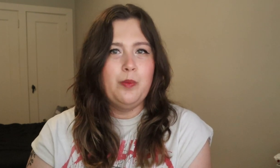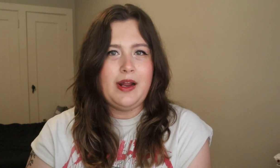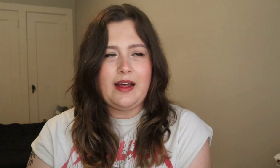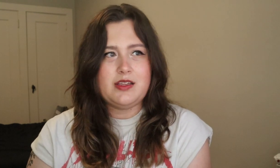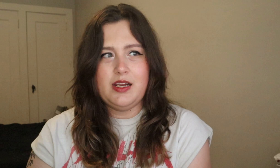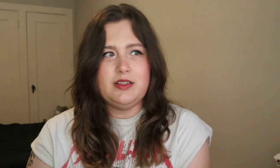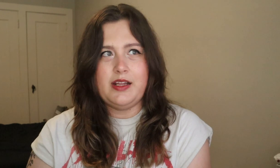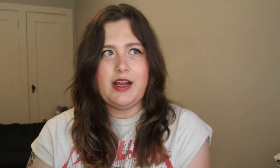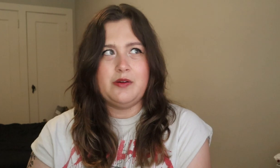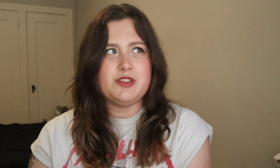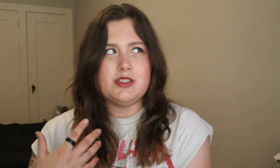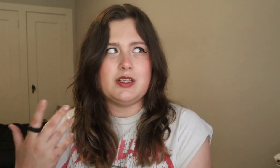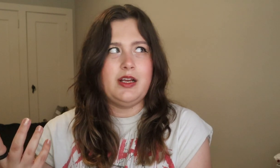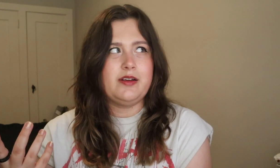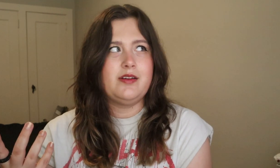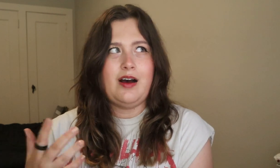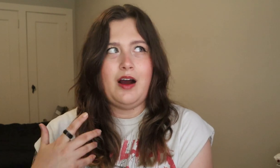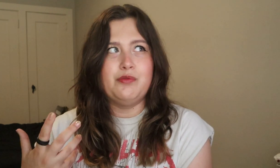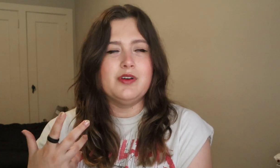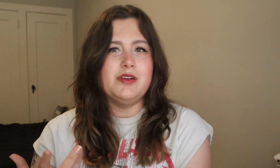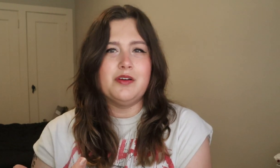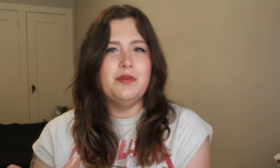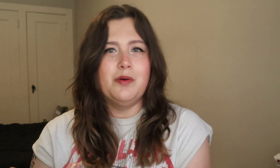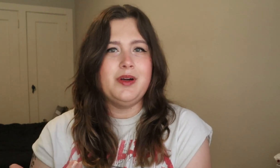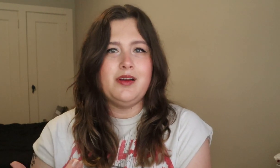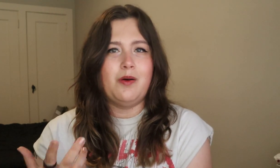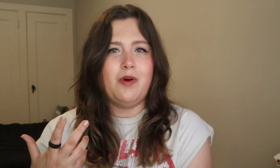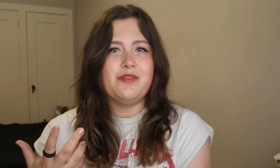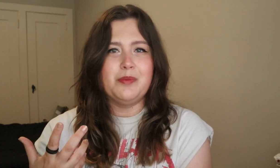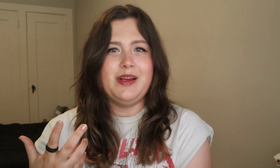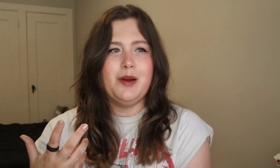but at the end of the day, I was just like, I really don't know what y'all want from me here